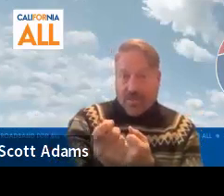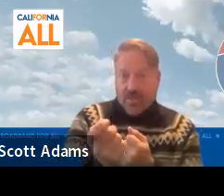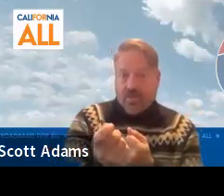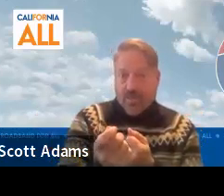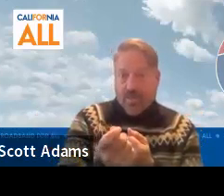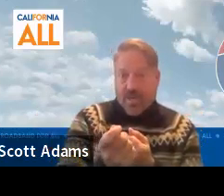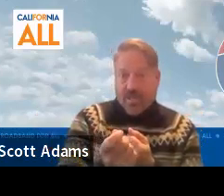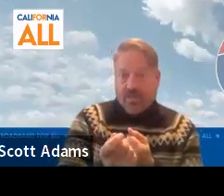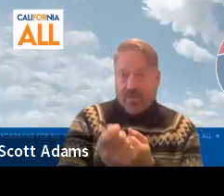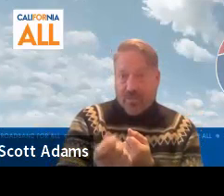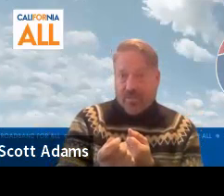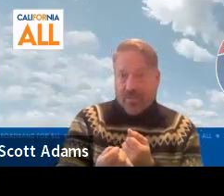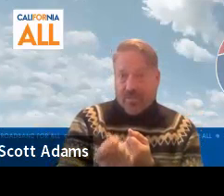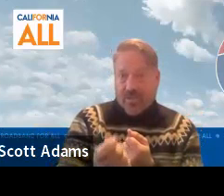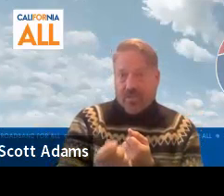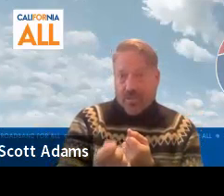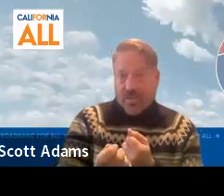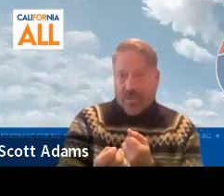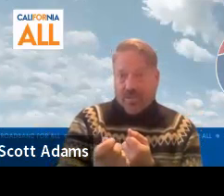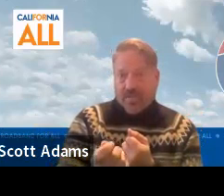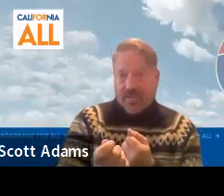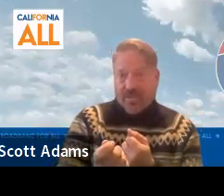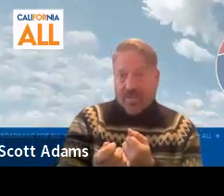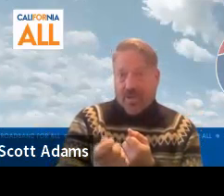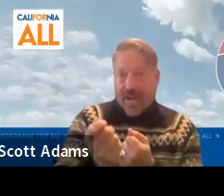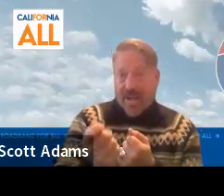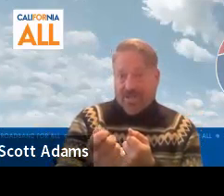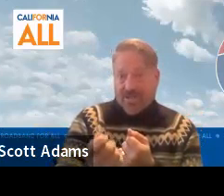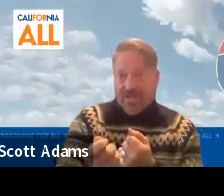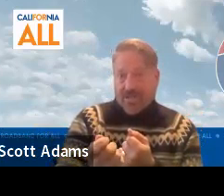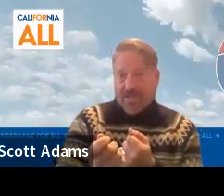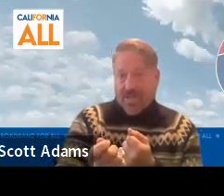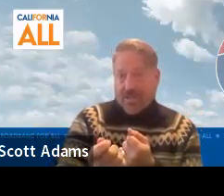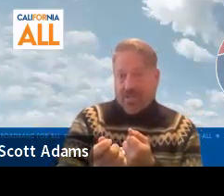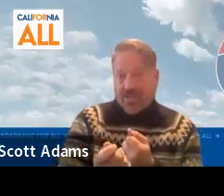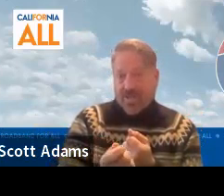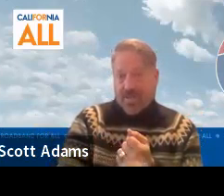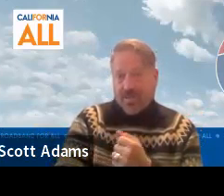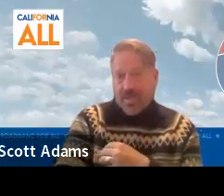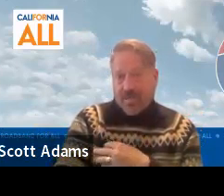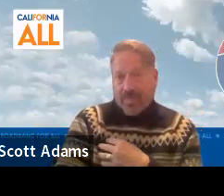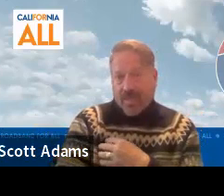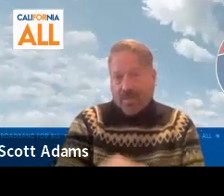you for bringing the voices of those communities that were access is still a challenge.